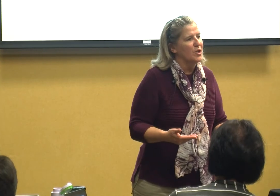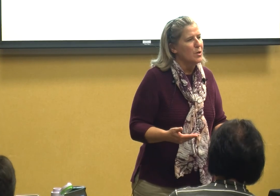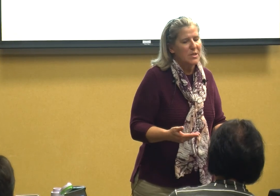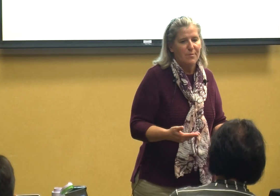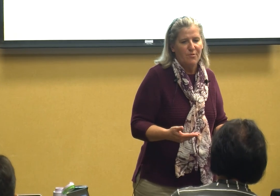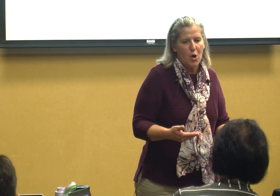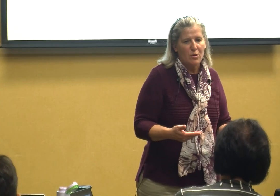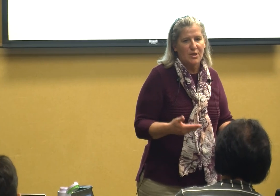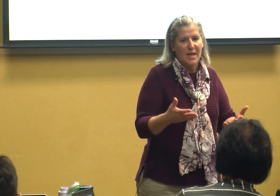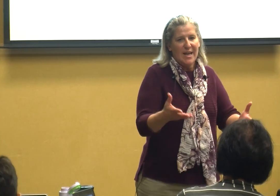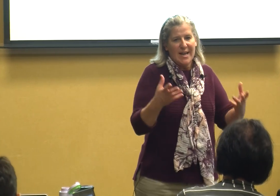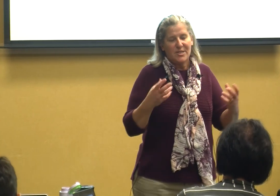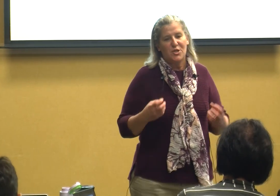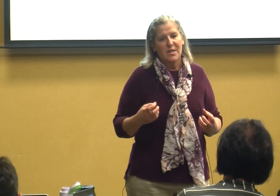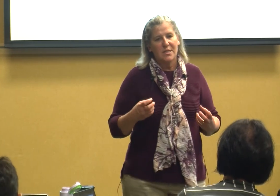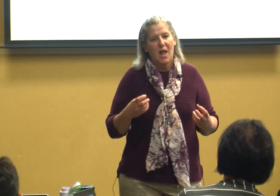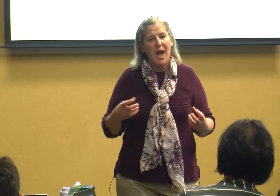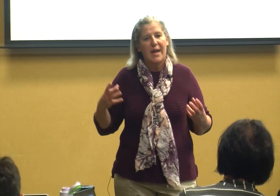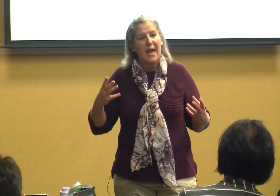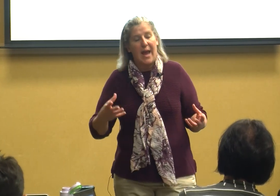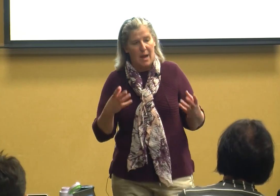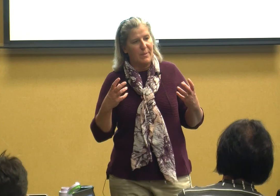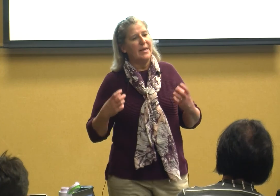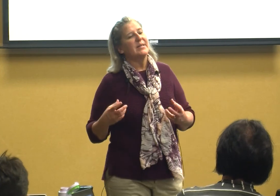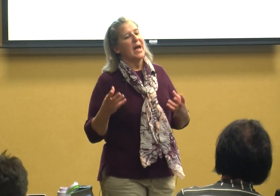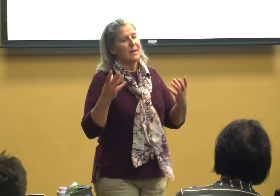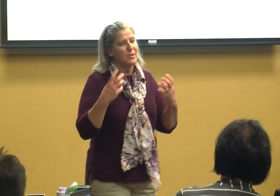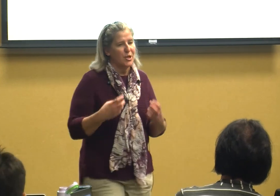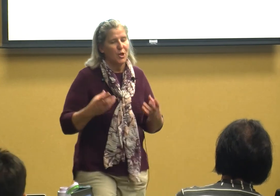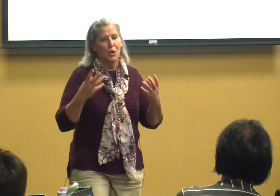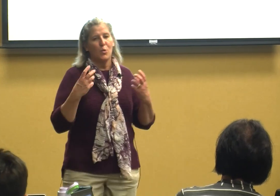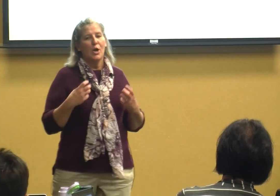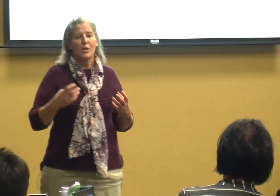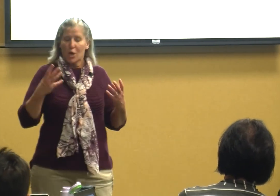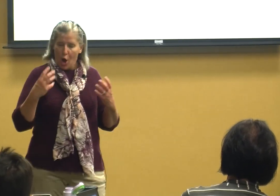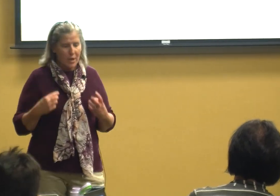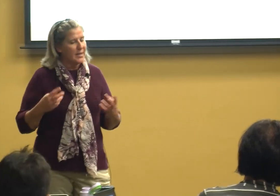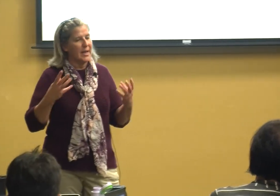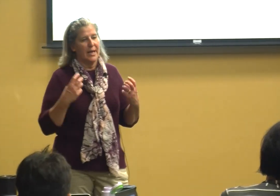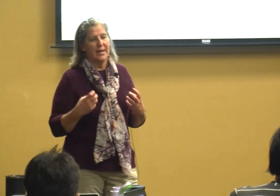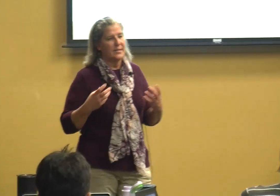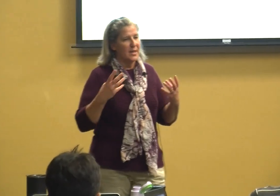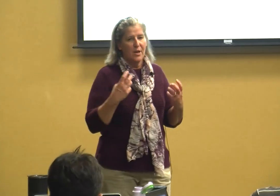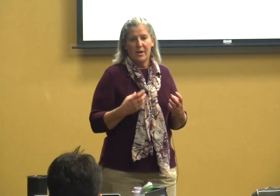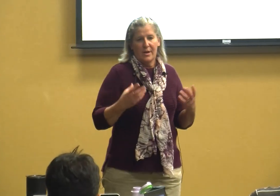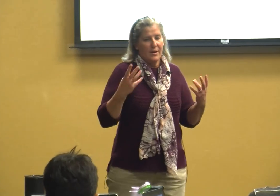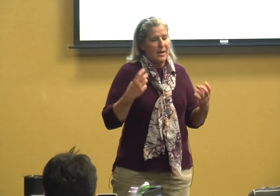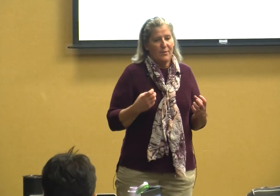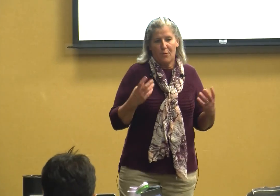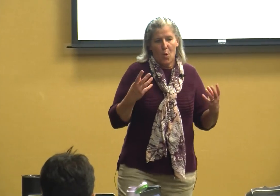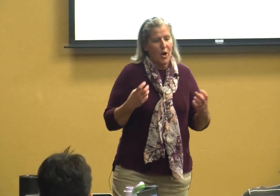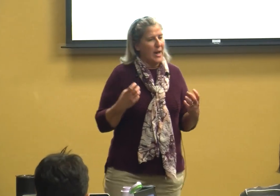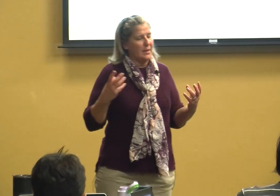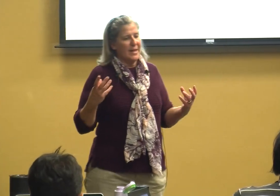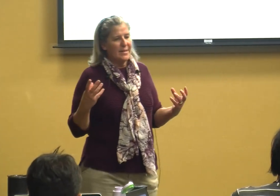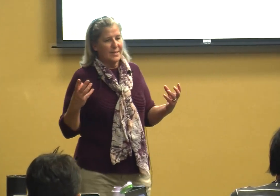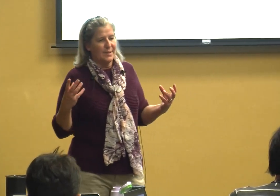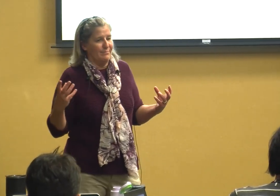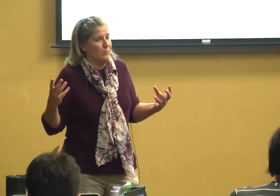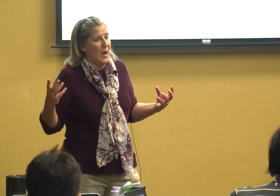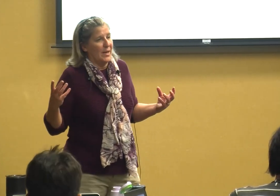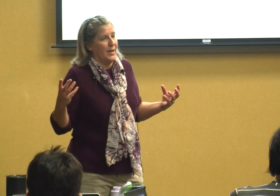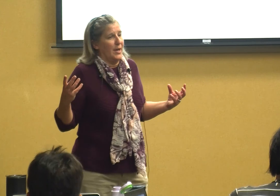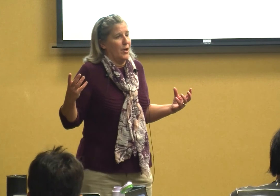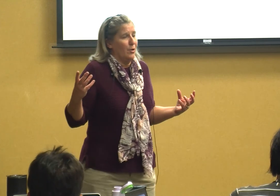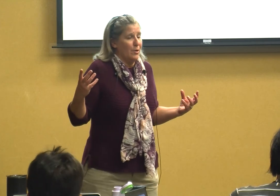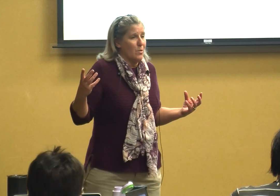them first it's just like how many times do you talk to kids for at least what a year or